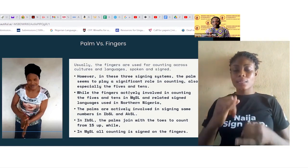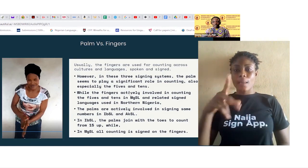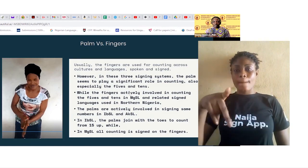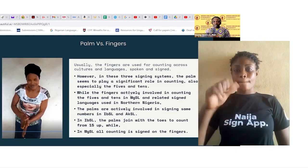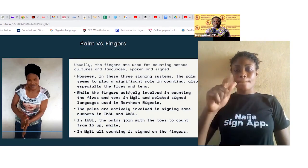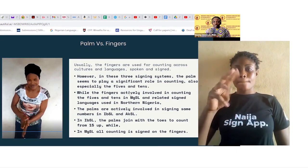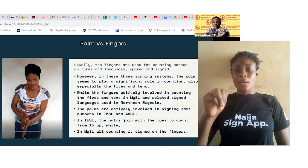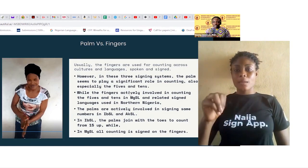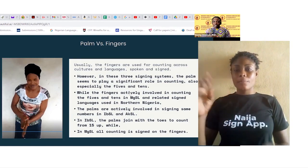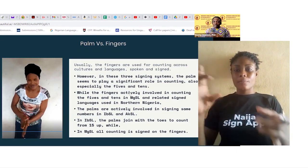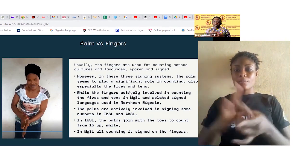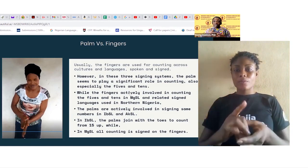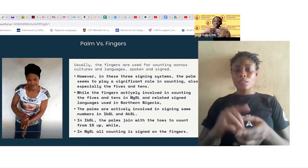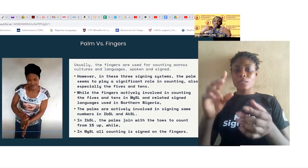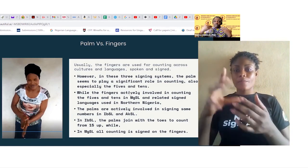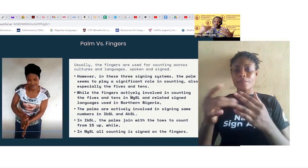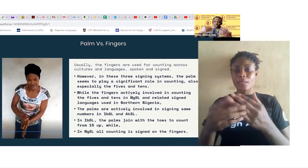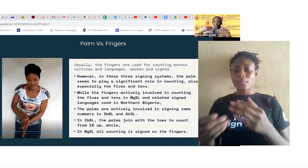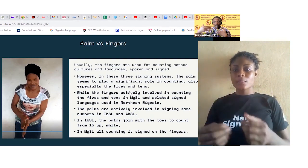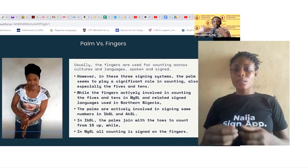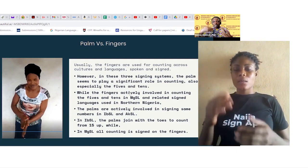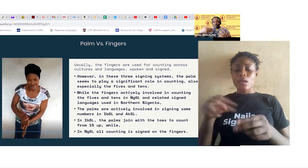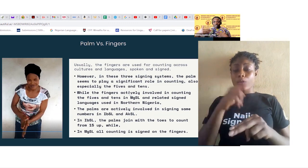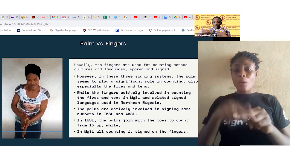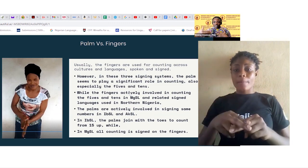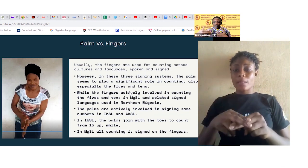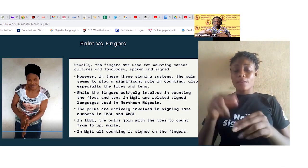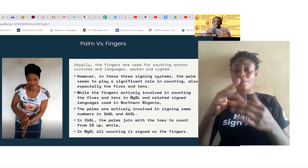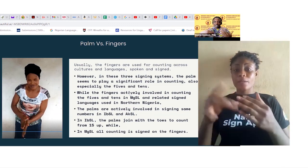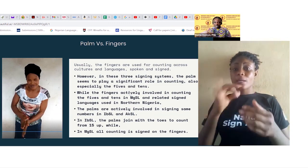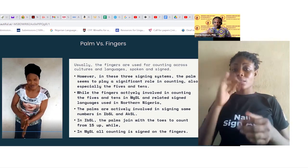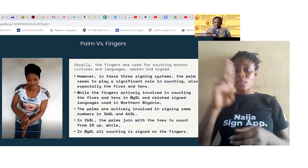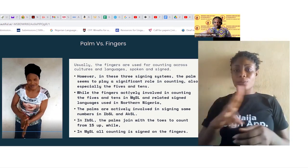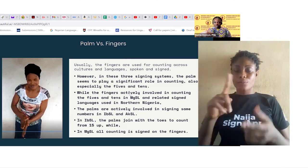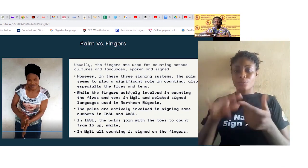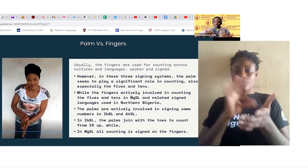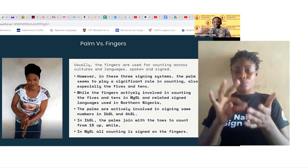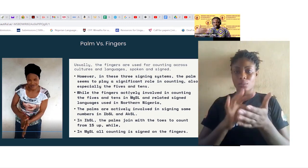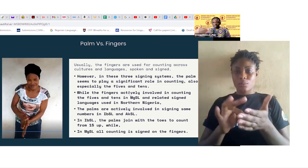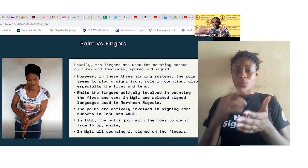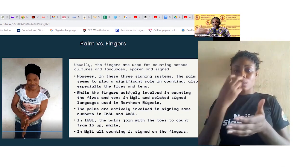fingers usually the fingers are used for counting across cultures and languages, spoken and signed